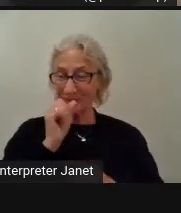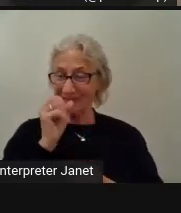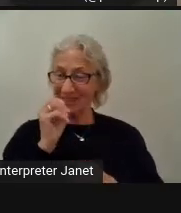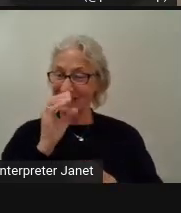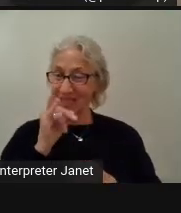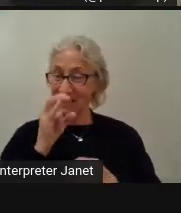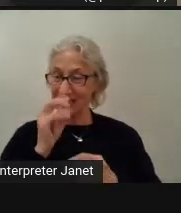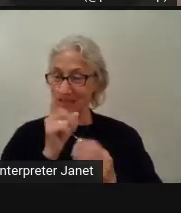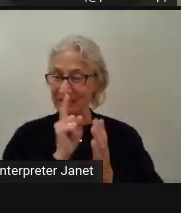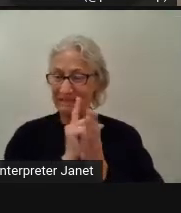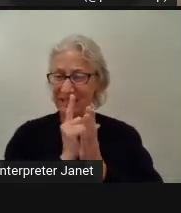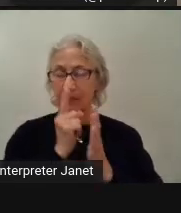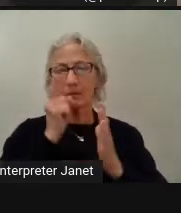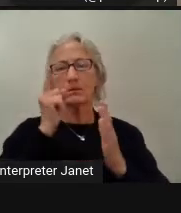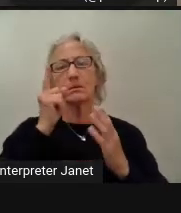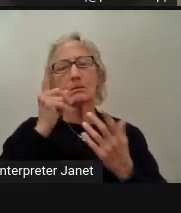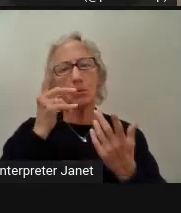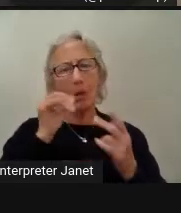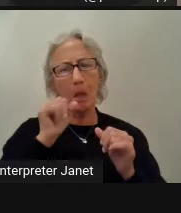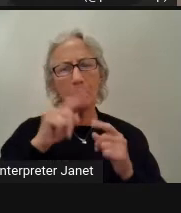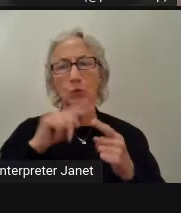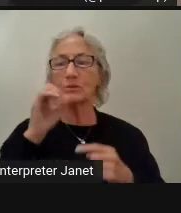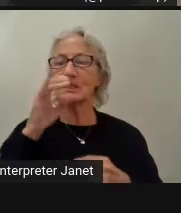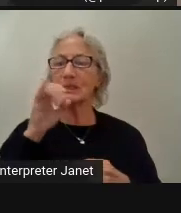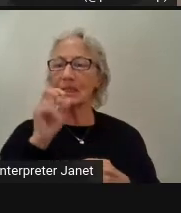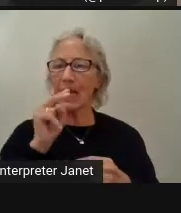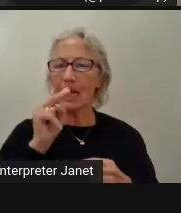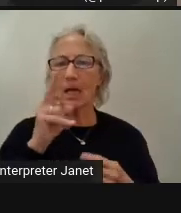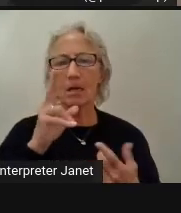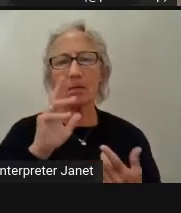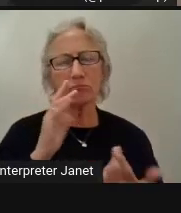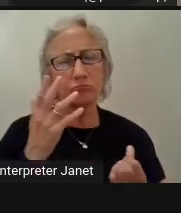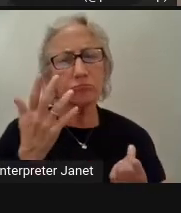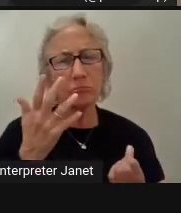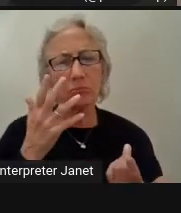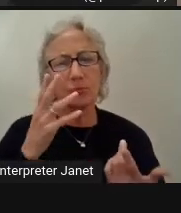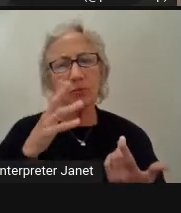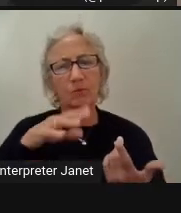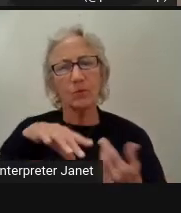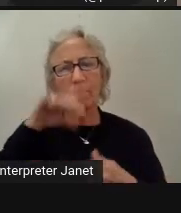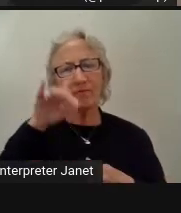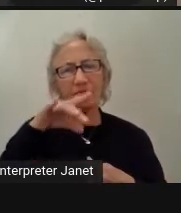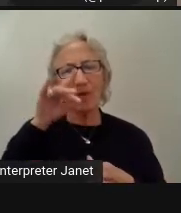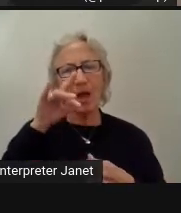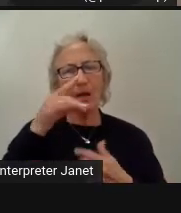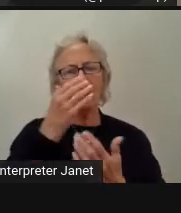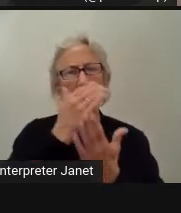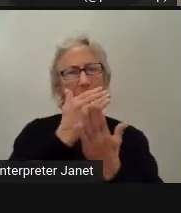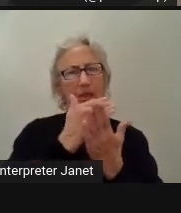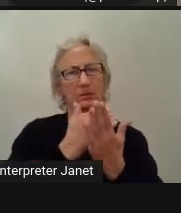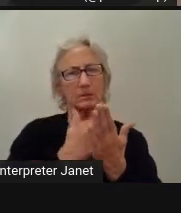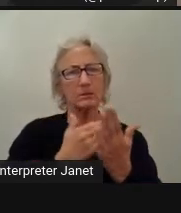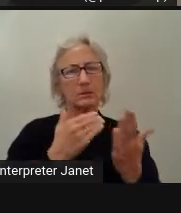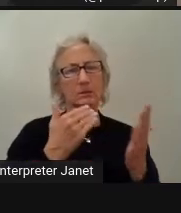to scan our site we will get the list of all the issues,